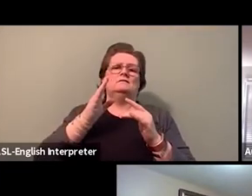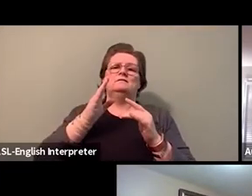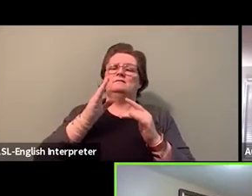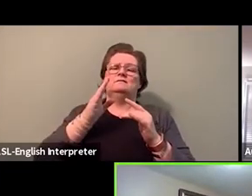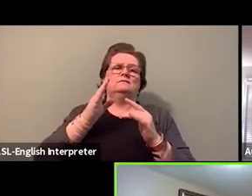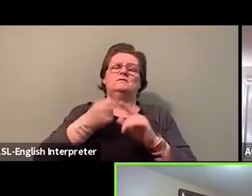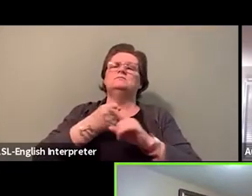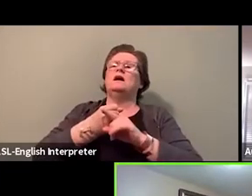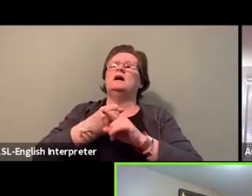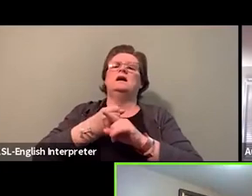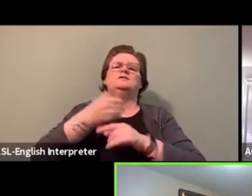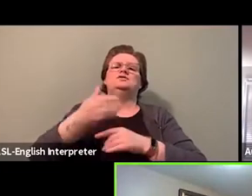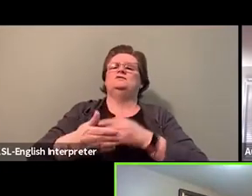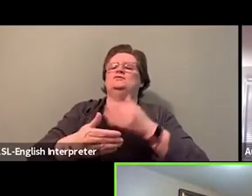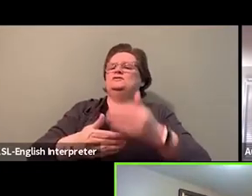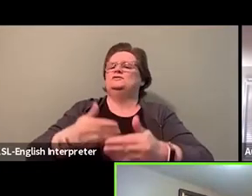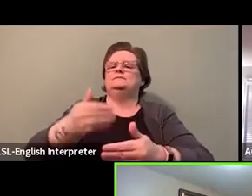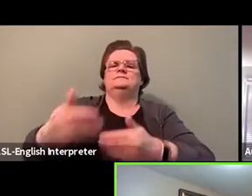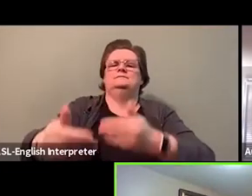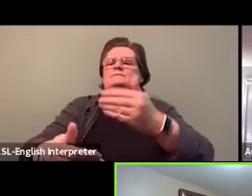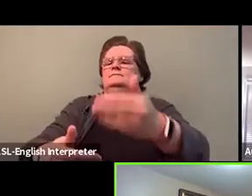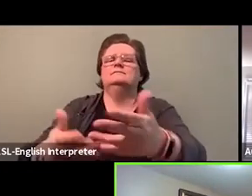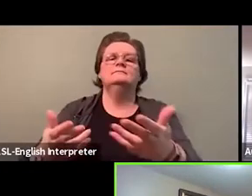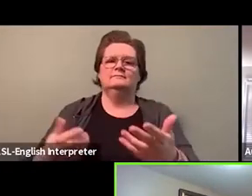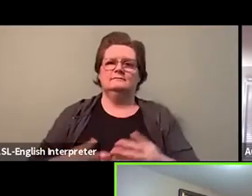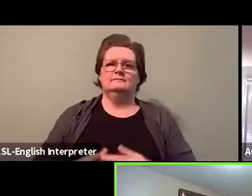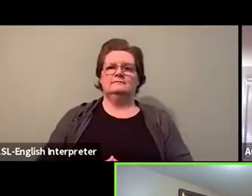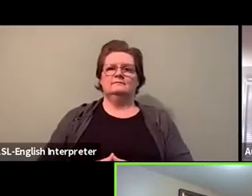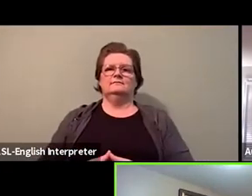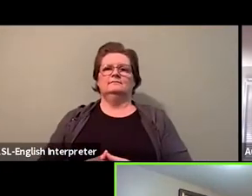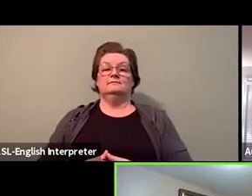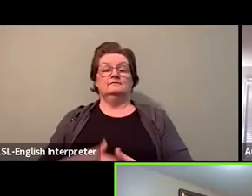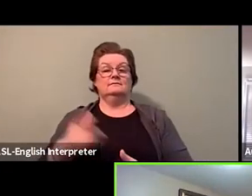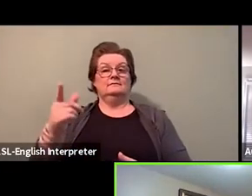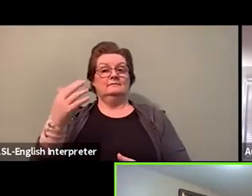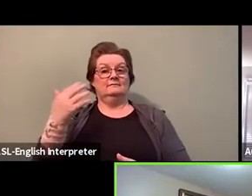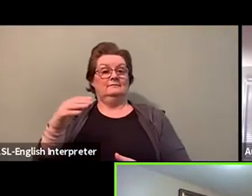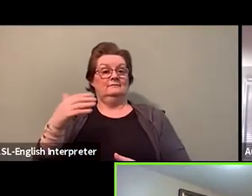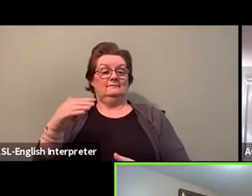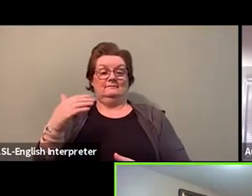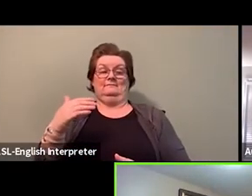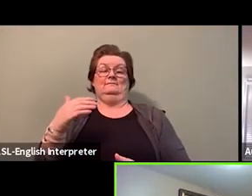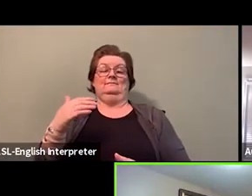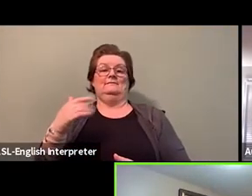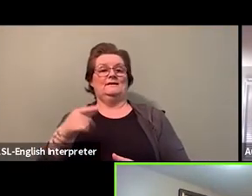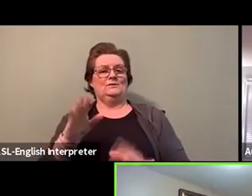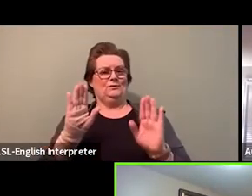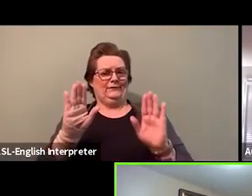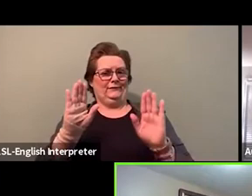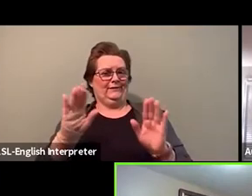That's absolutely wonderful to hear. There's so much work being put into this.